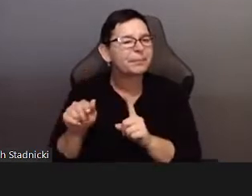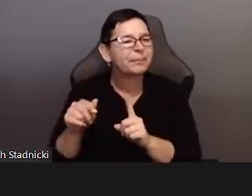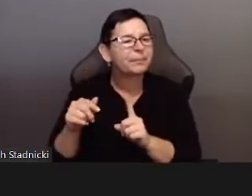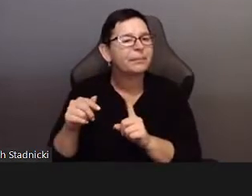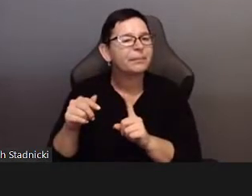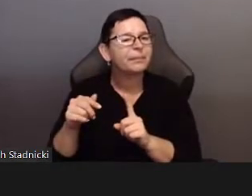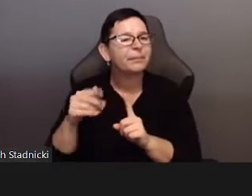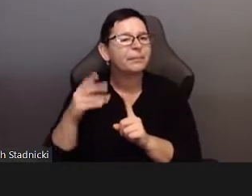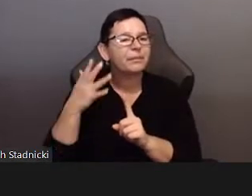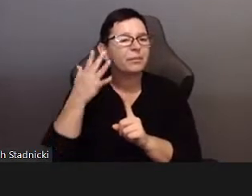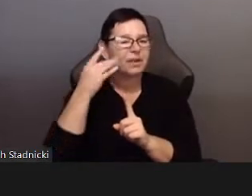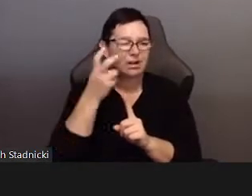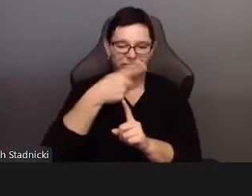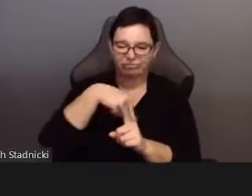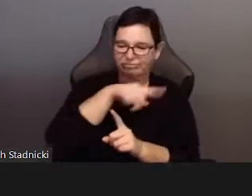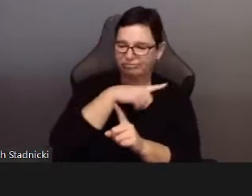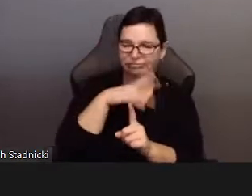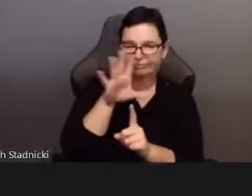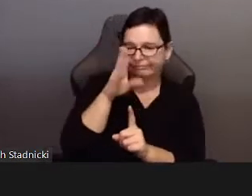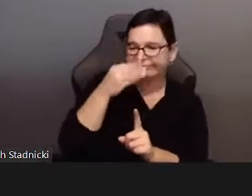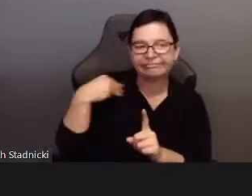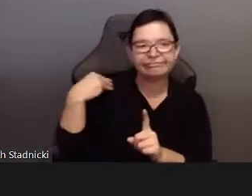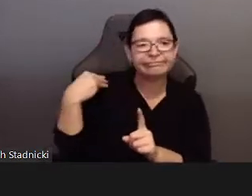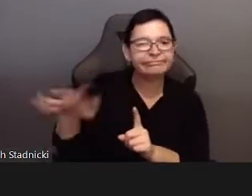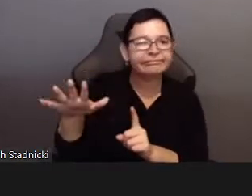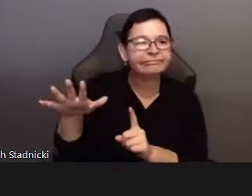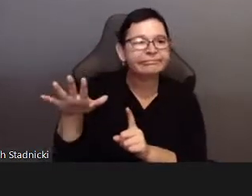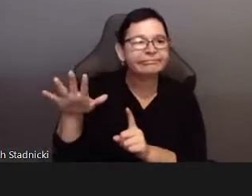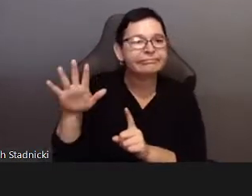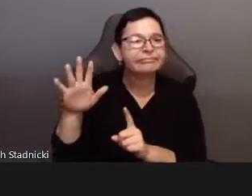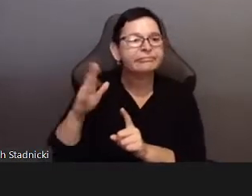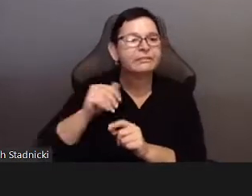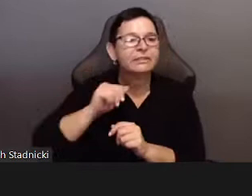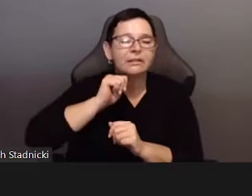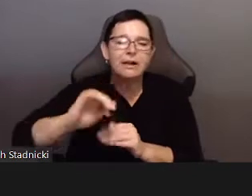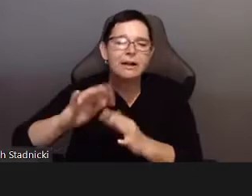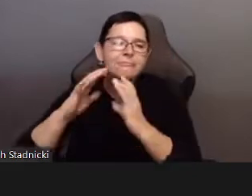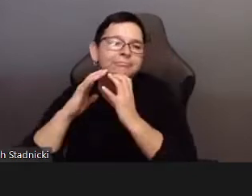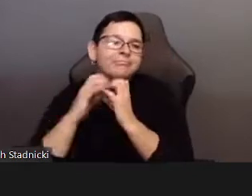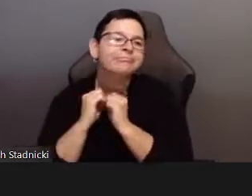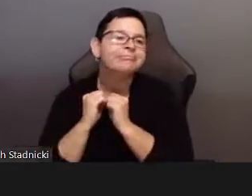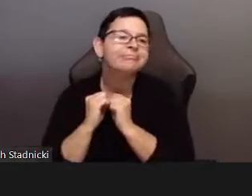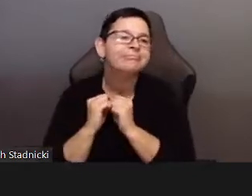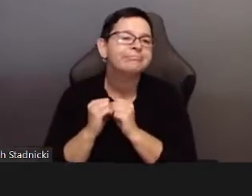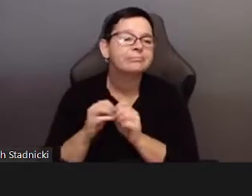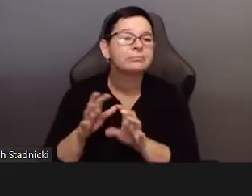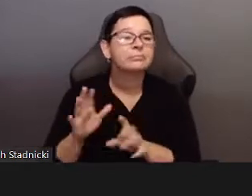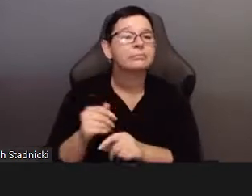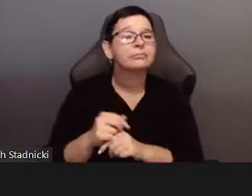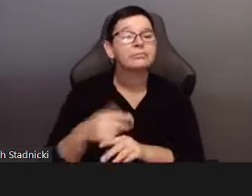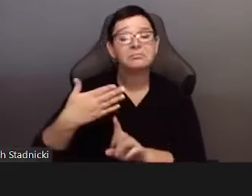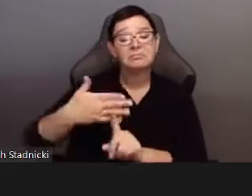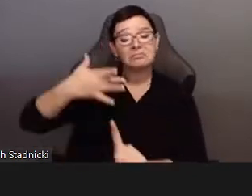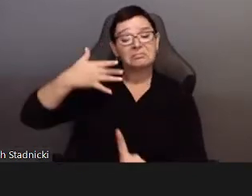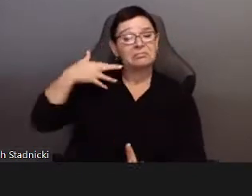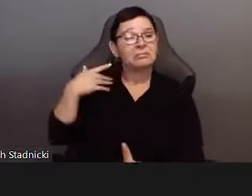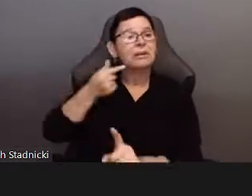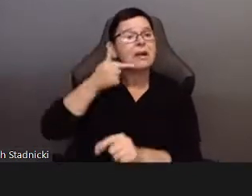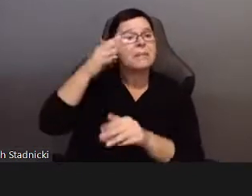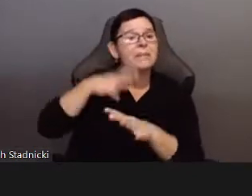mostly anecdotally all took over Hassinheida. Left to cruise and throw parties, have sex and leave rubbish.